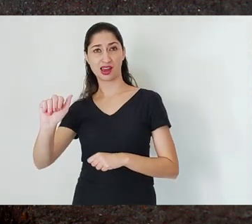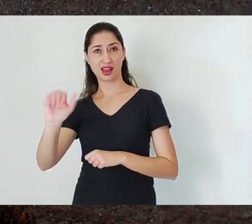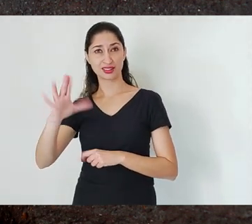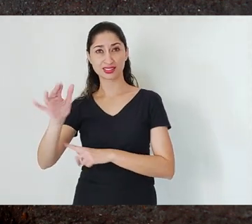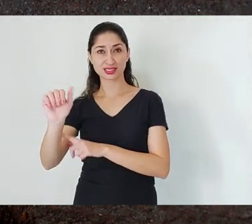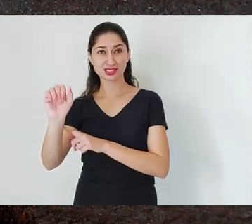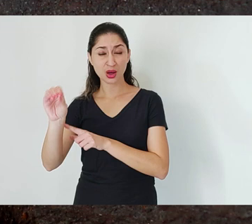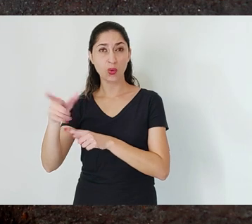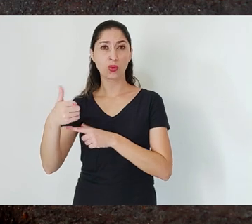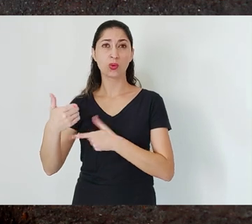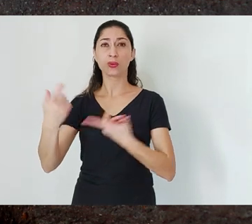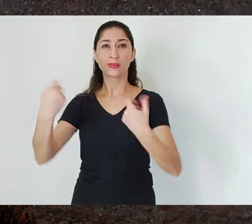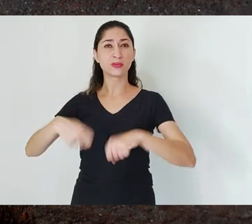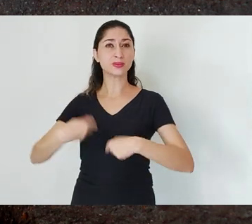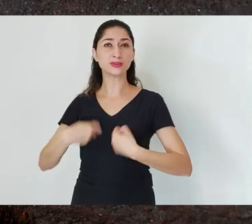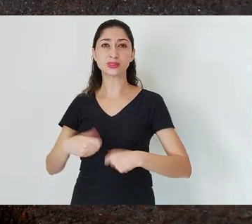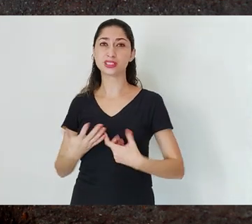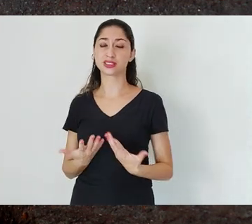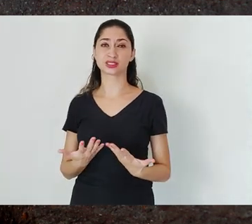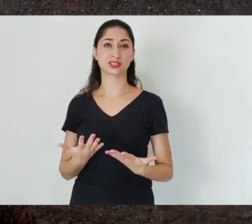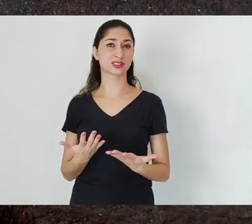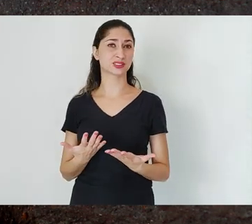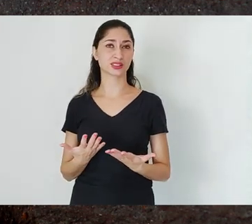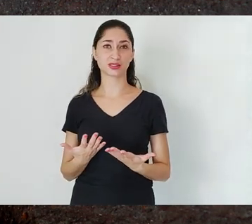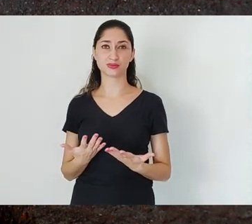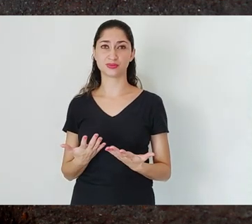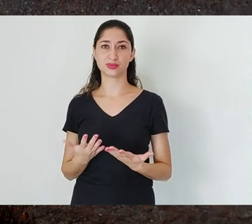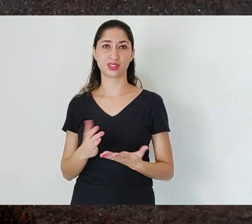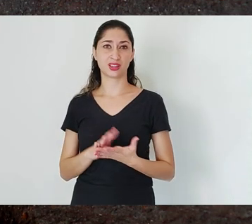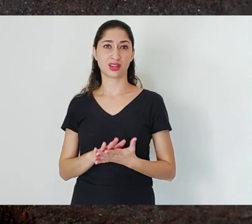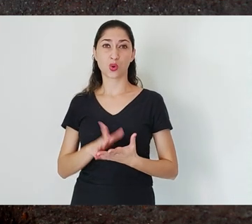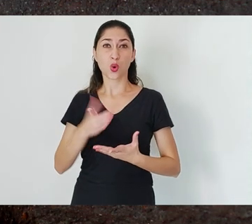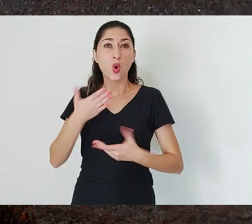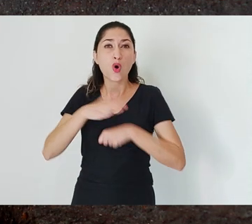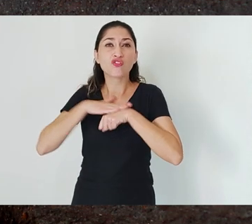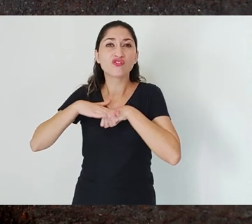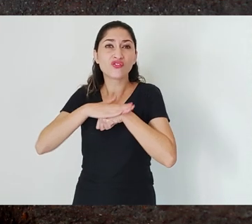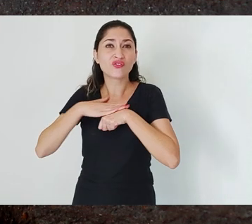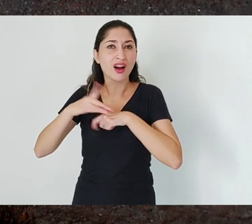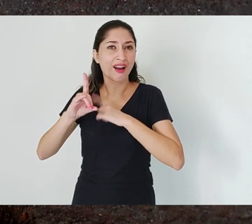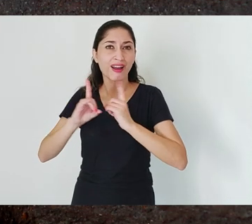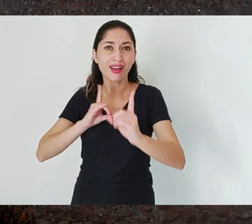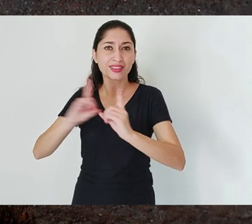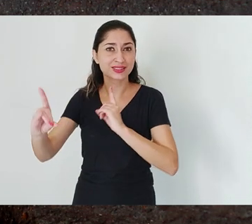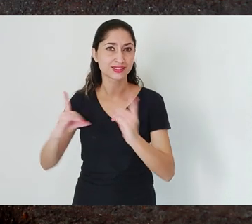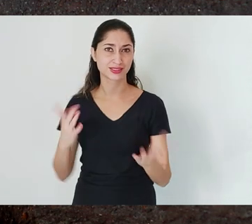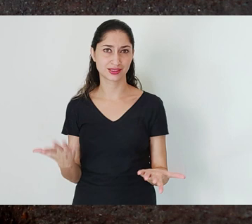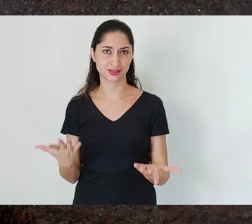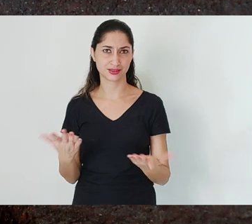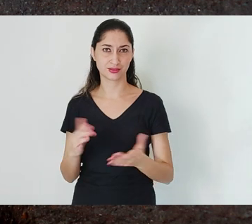but also on dialectical principles. There is a need for more time